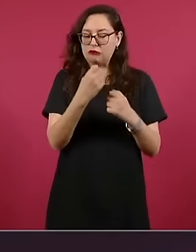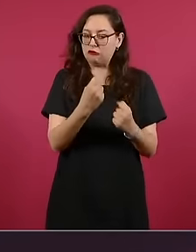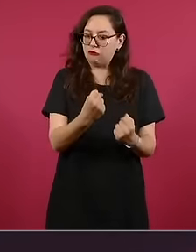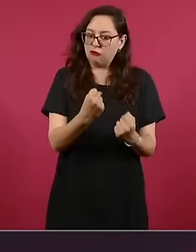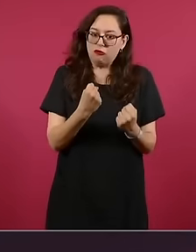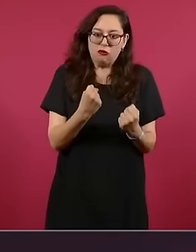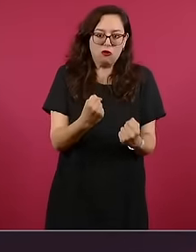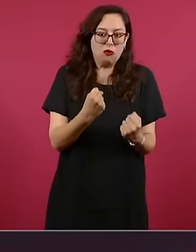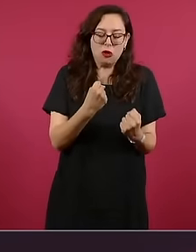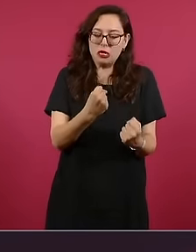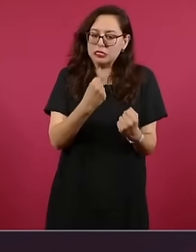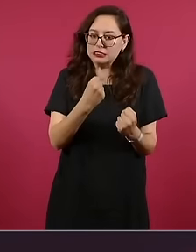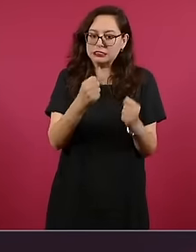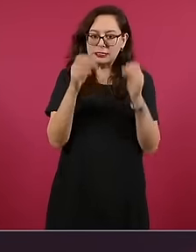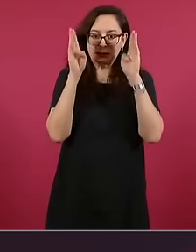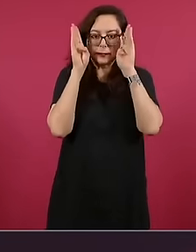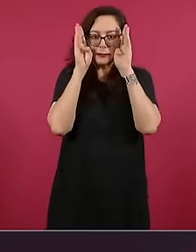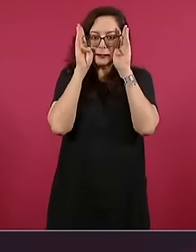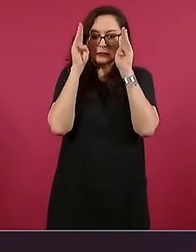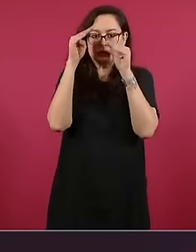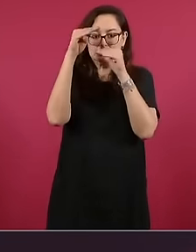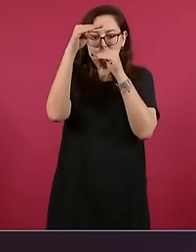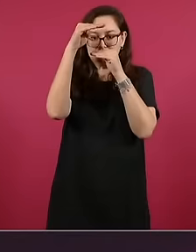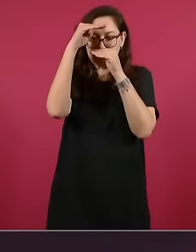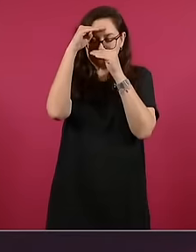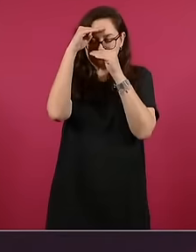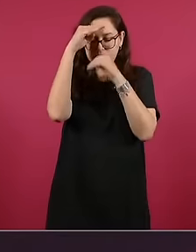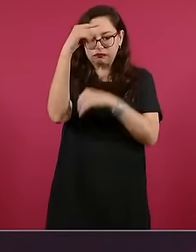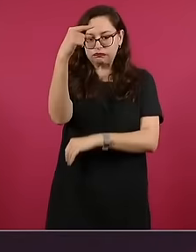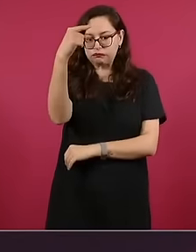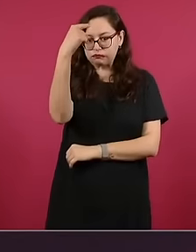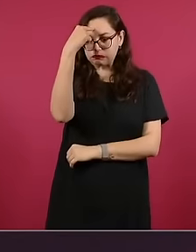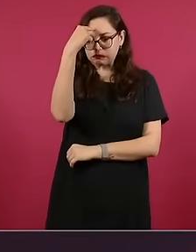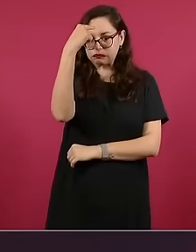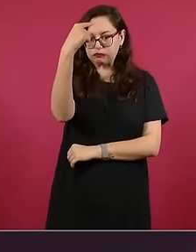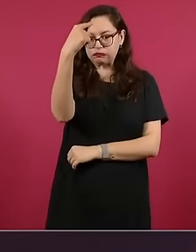and conservatism in Mexico